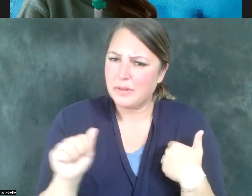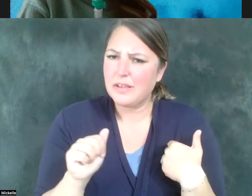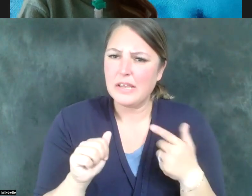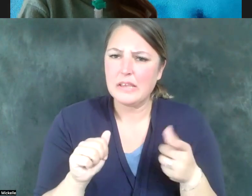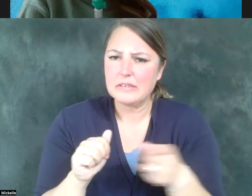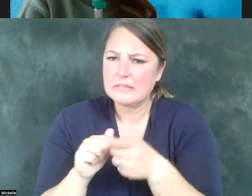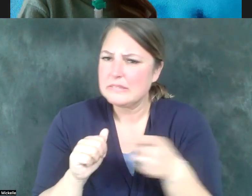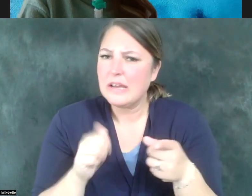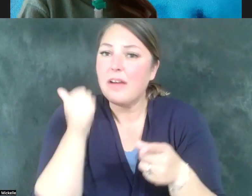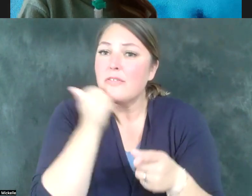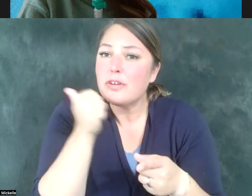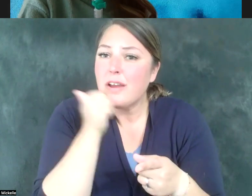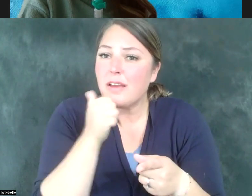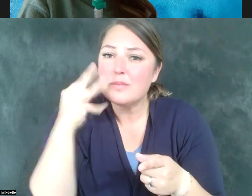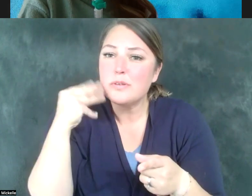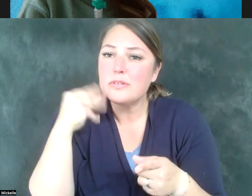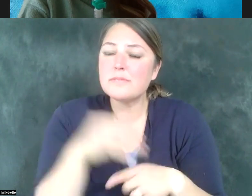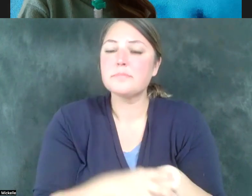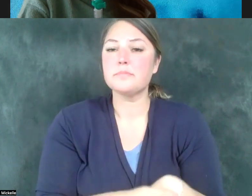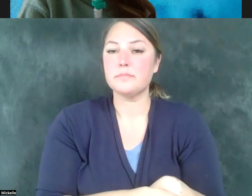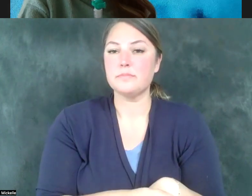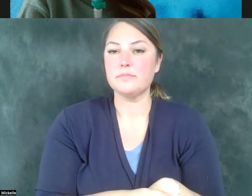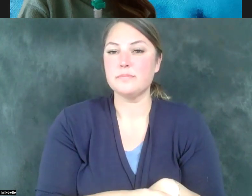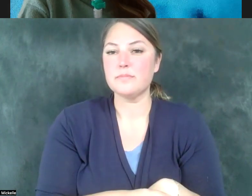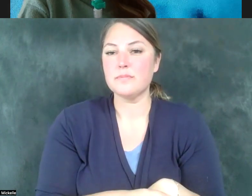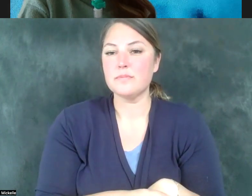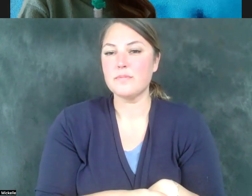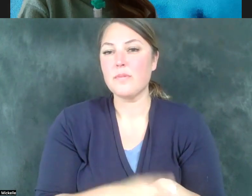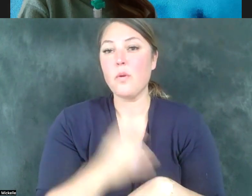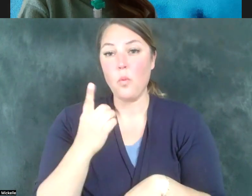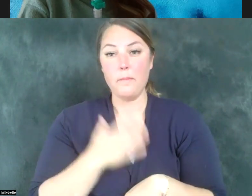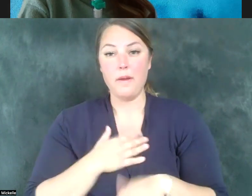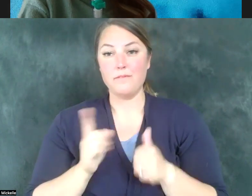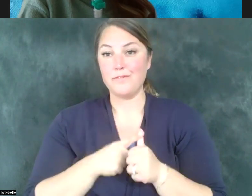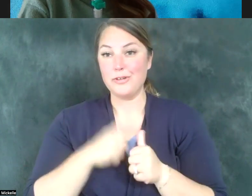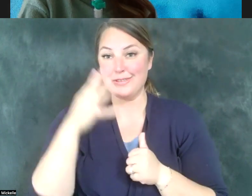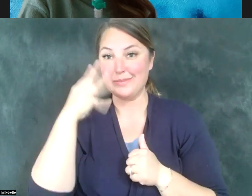with on a day to day basis. One of my first experiences as a lawyer, in fact,